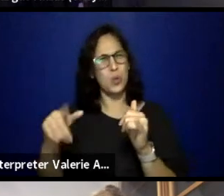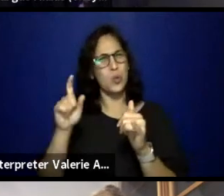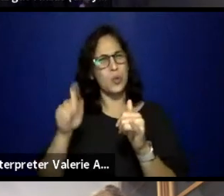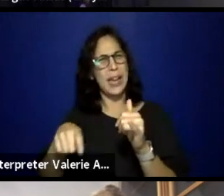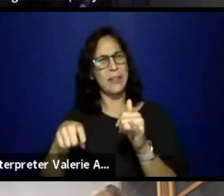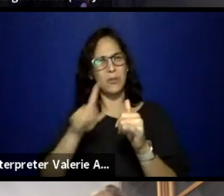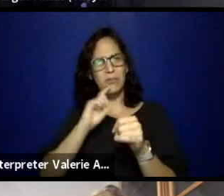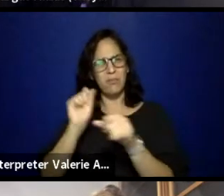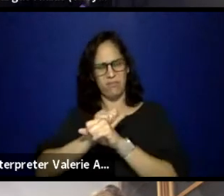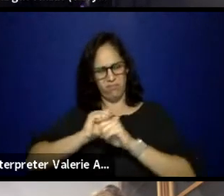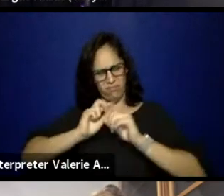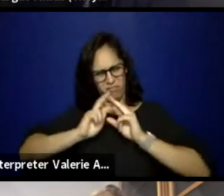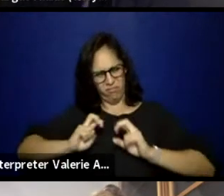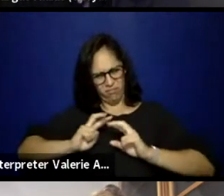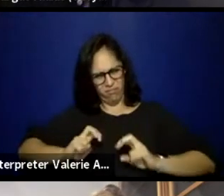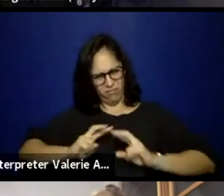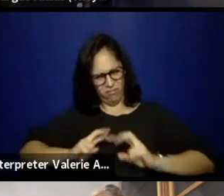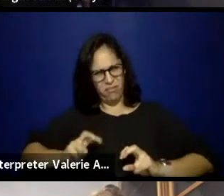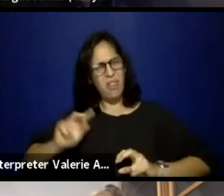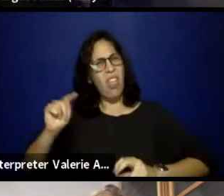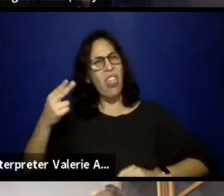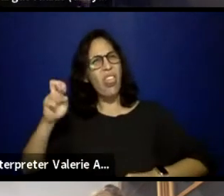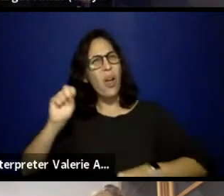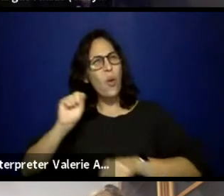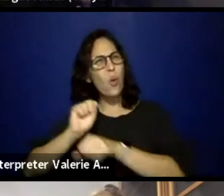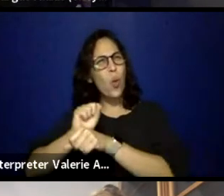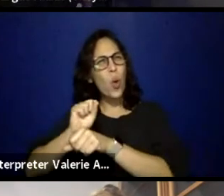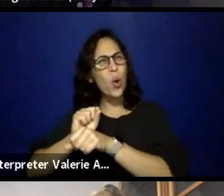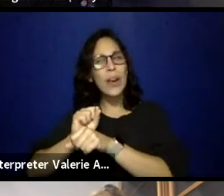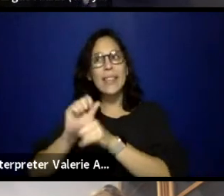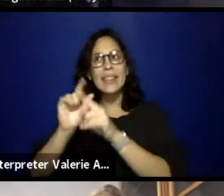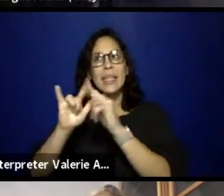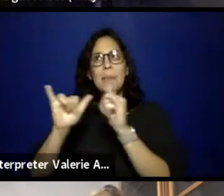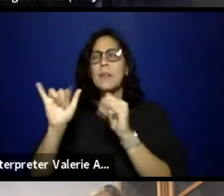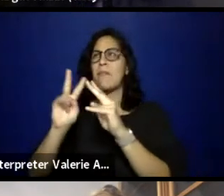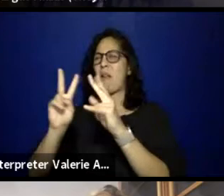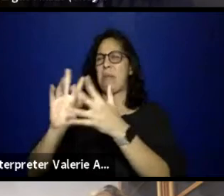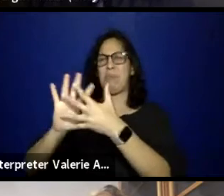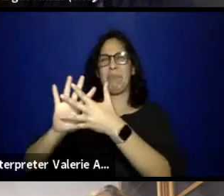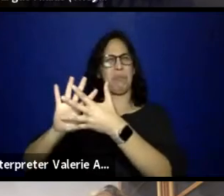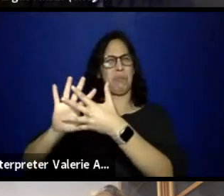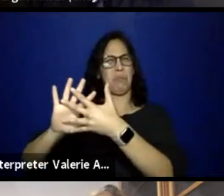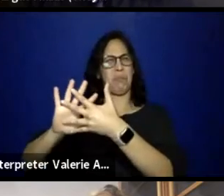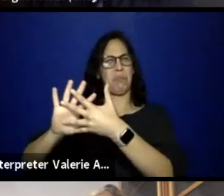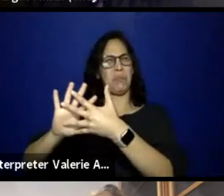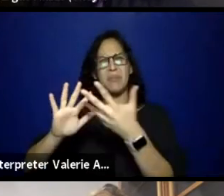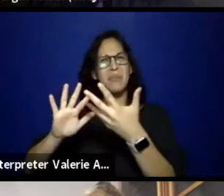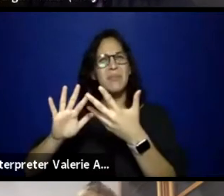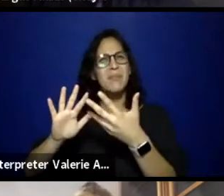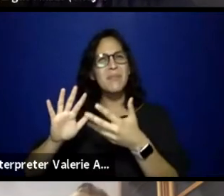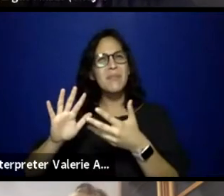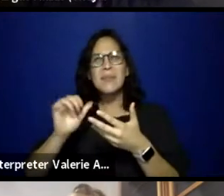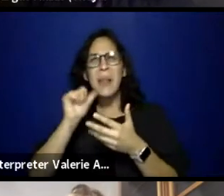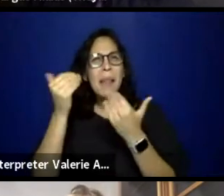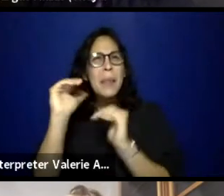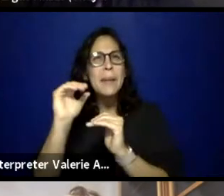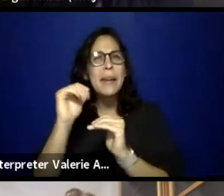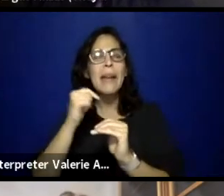like such a vague term, and it also feels like finite, as if it's not an ongoing, lifelong journey